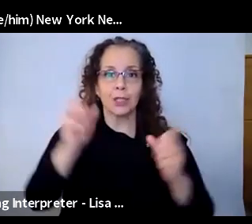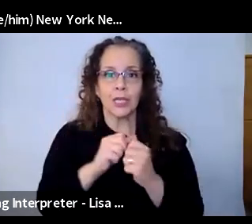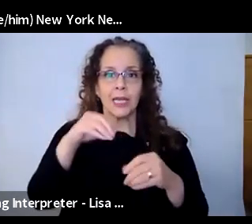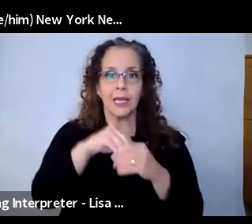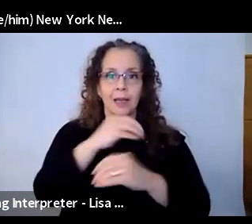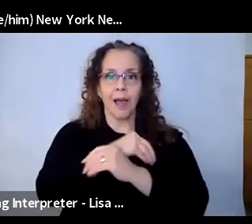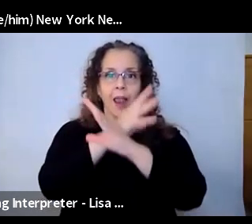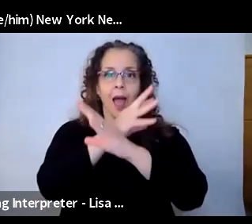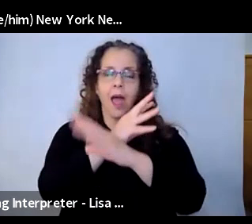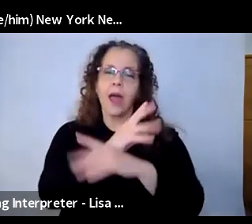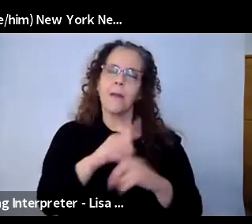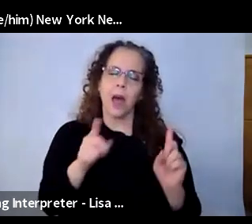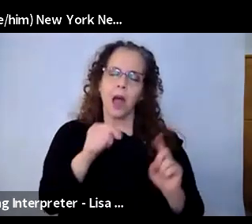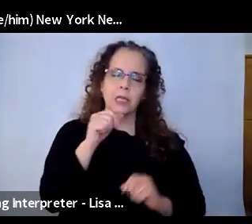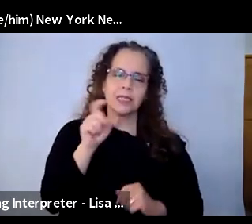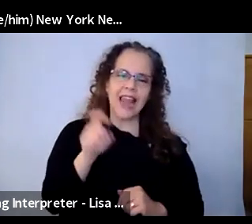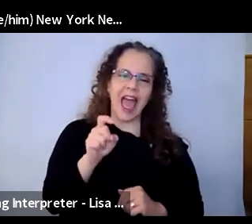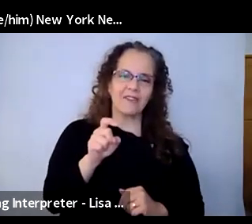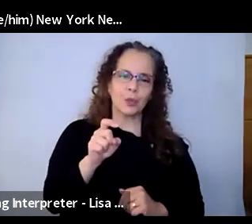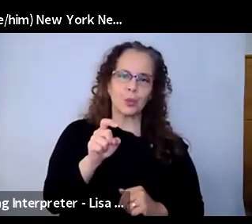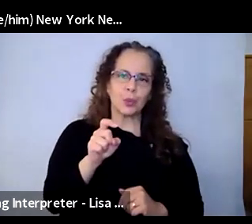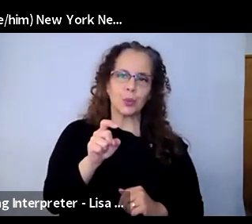be our default. We don't have to be excited about it. And I am so